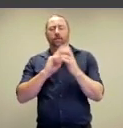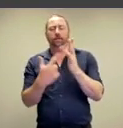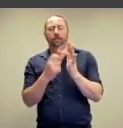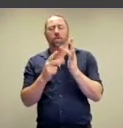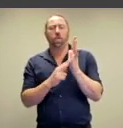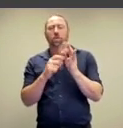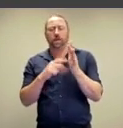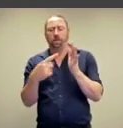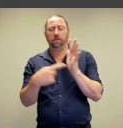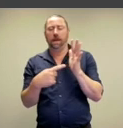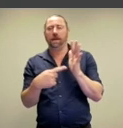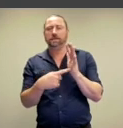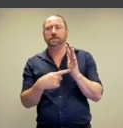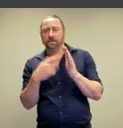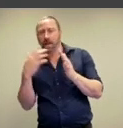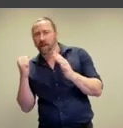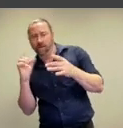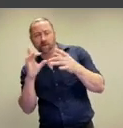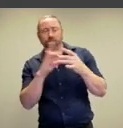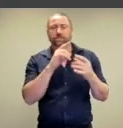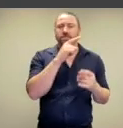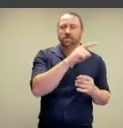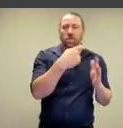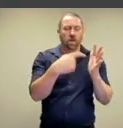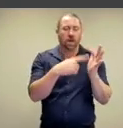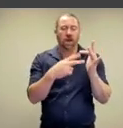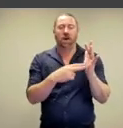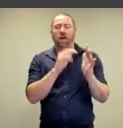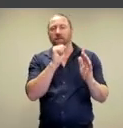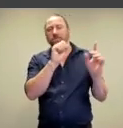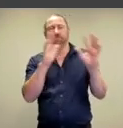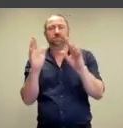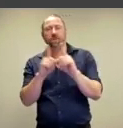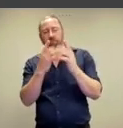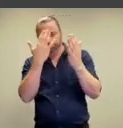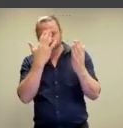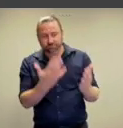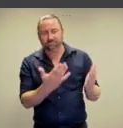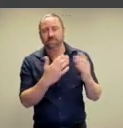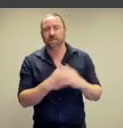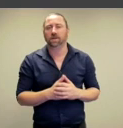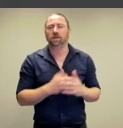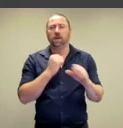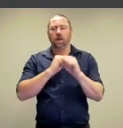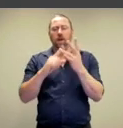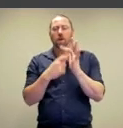she loves Gordon Bennett's reference to Klein's work